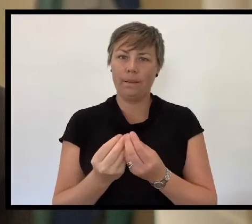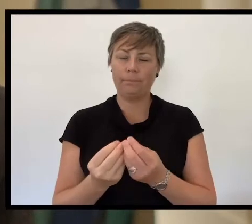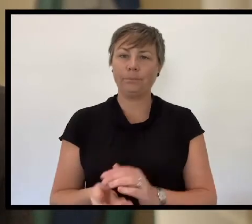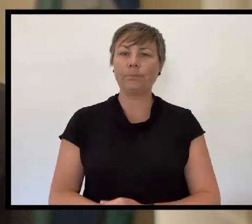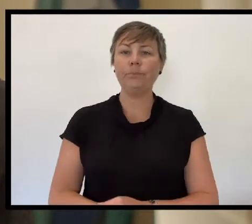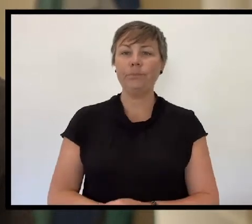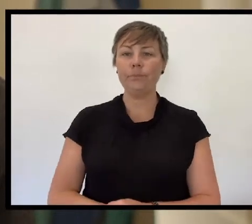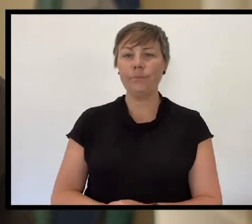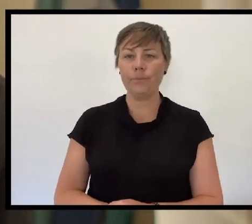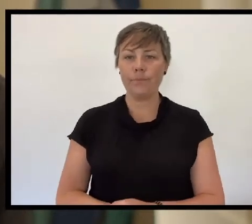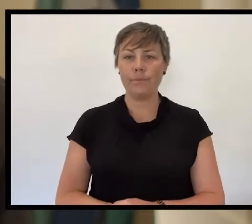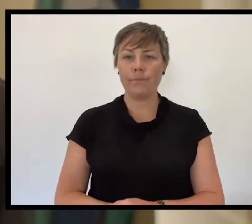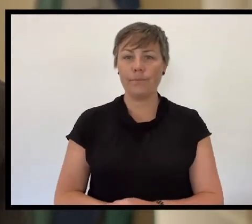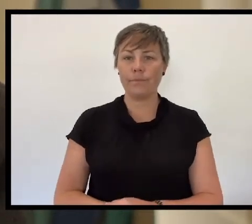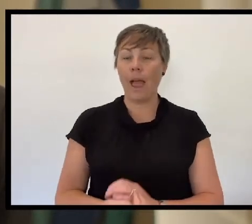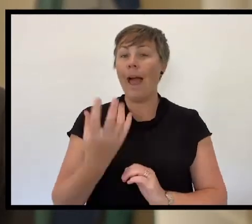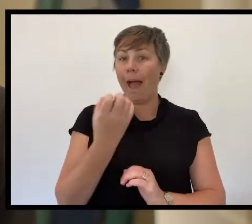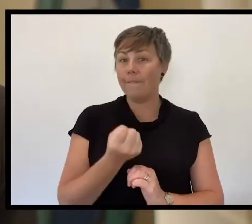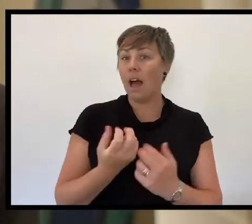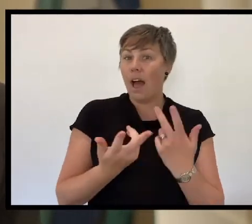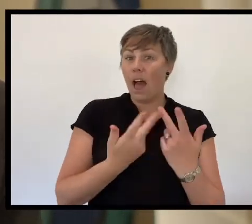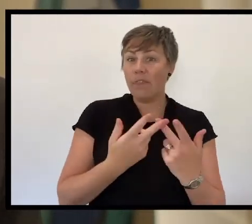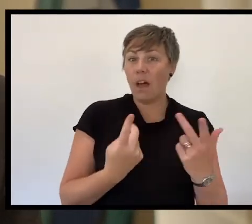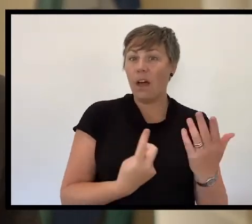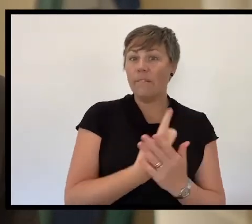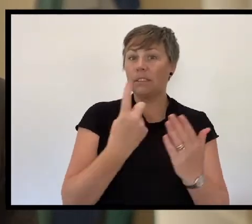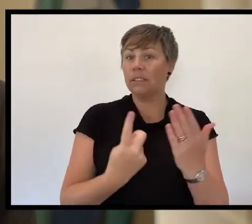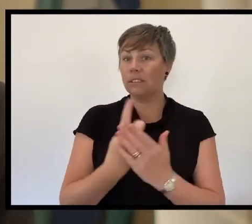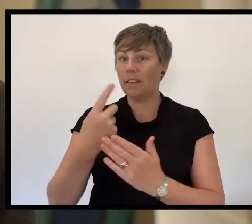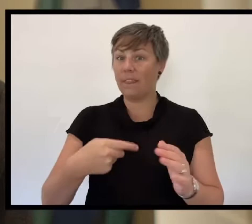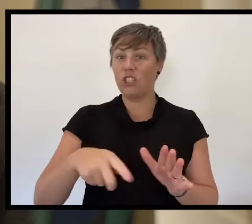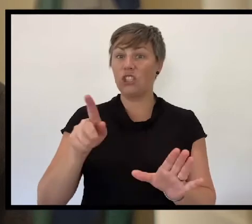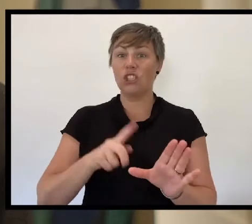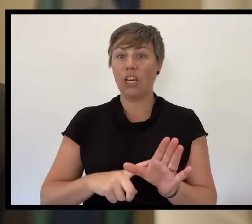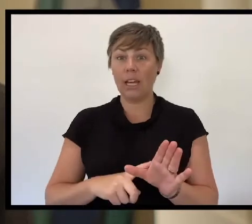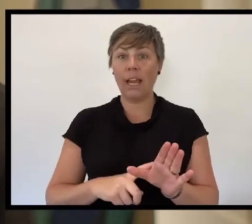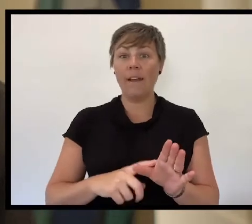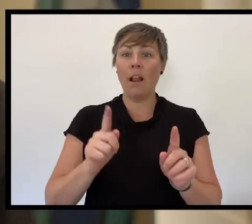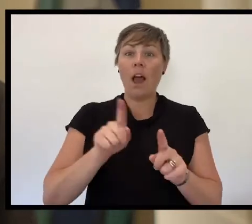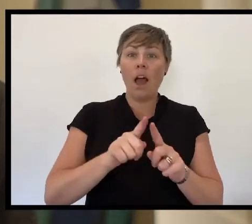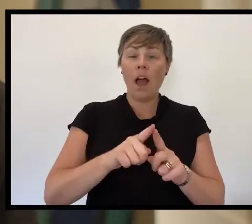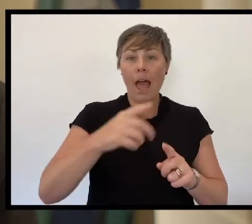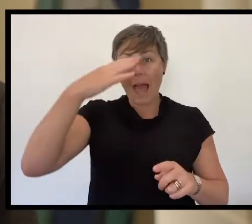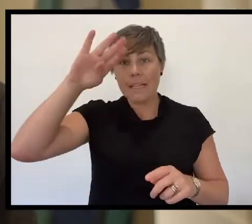Indeed, many other remembrance activities have had to be marked this year in novel ways.